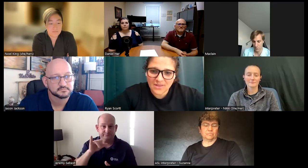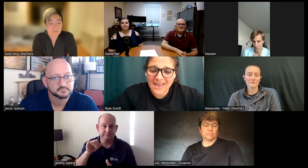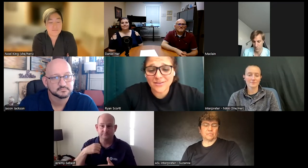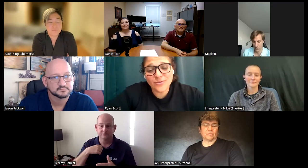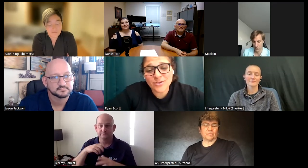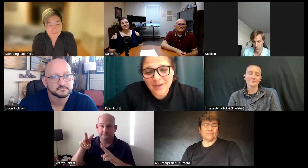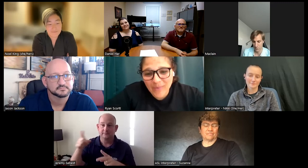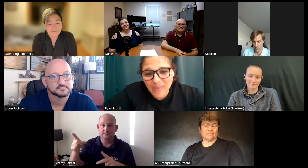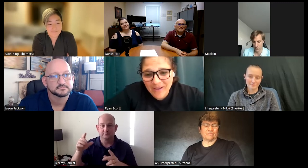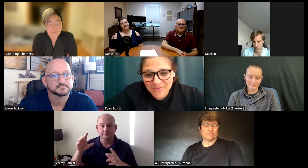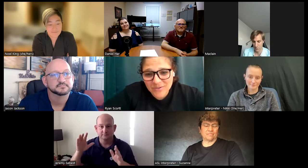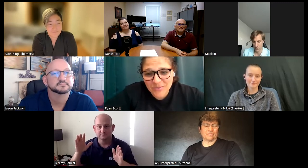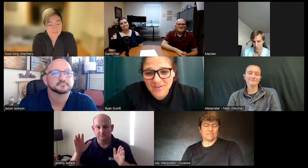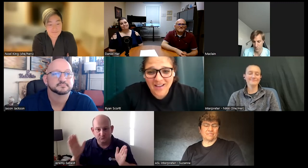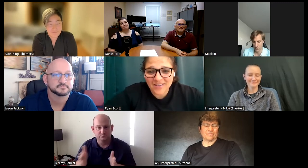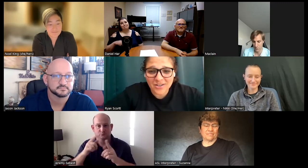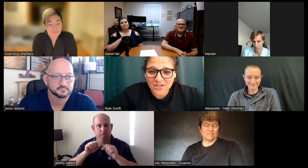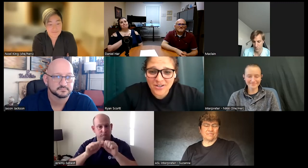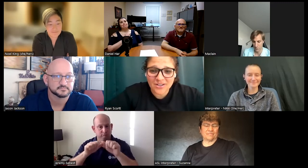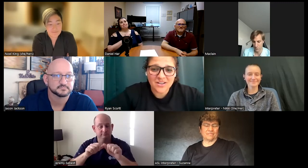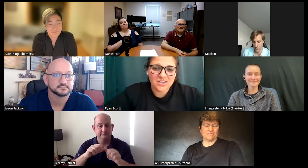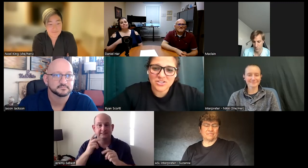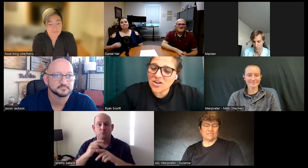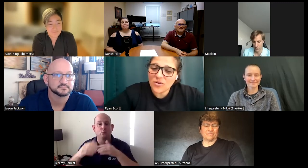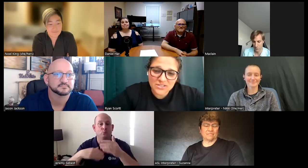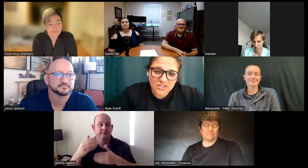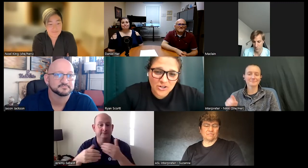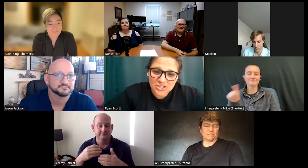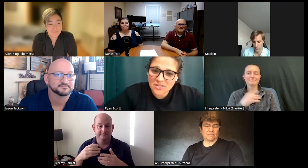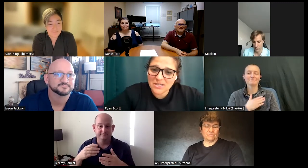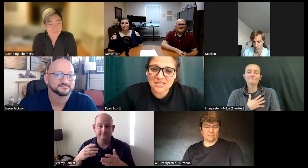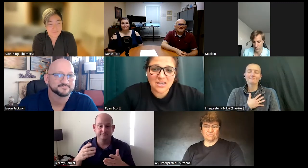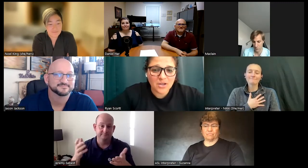and of course my wife too I look up to her she's always encouraging me to keep